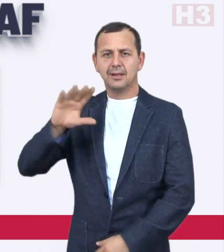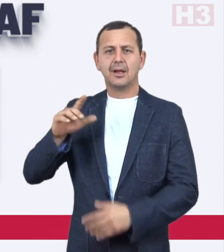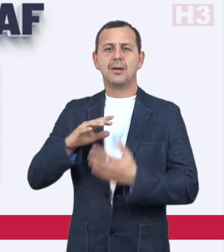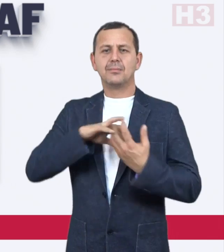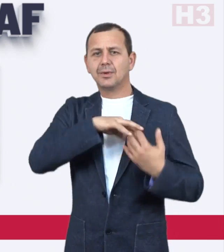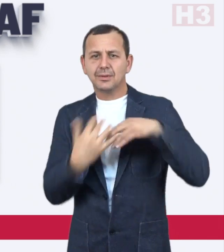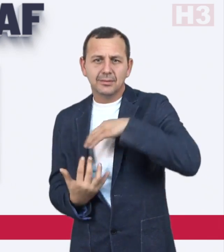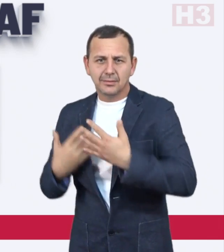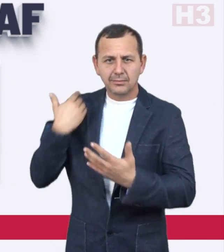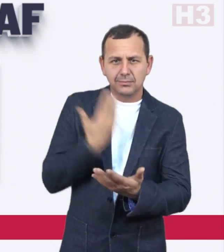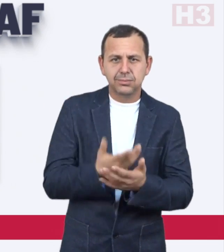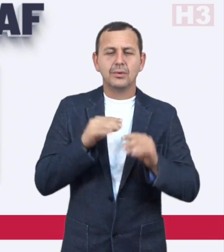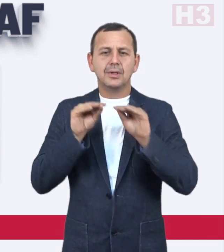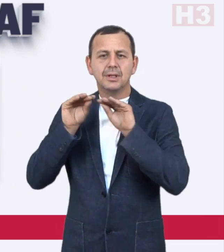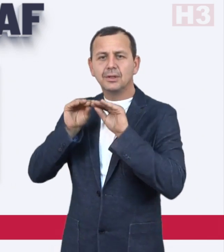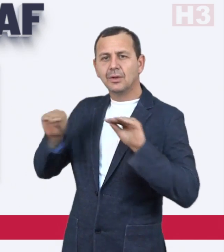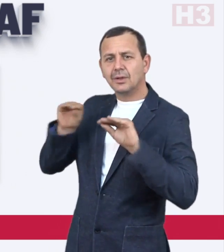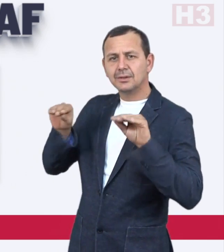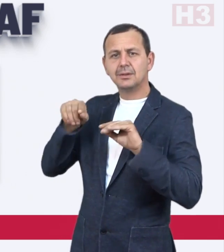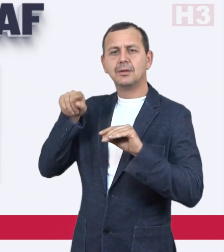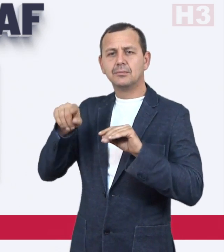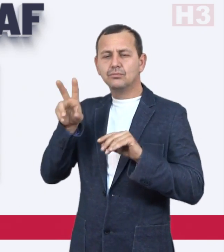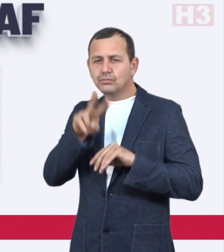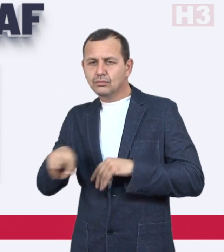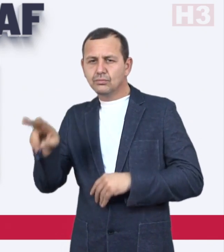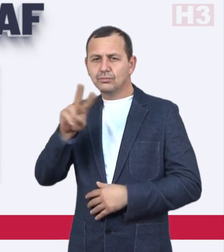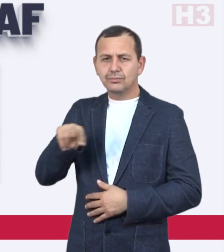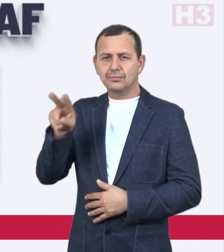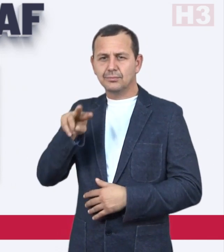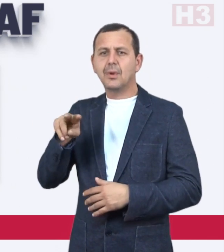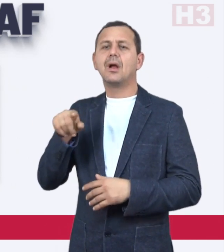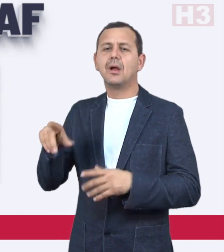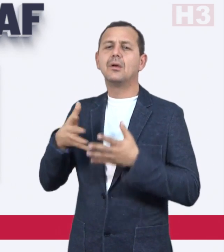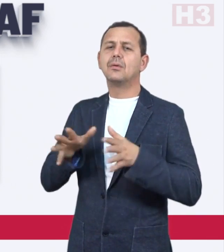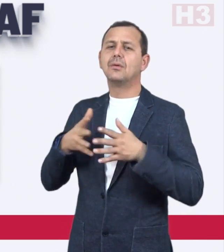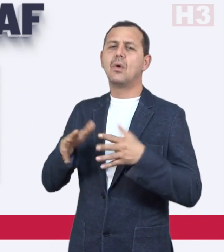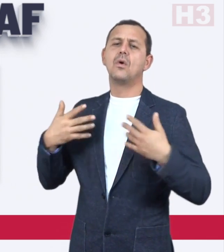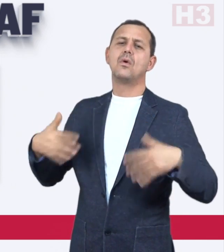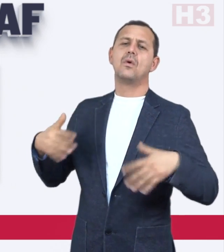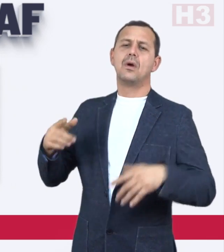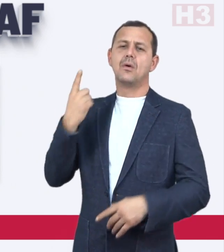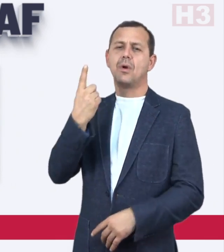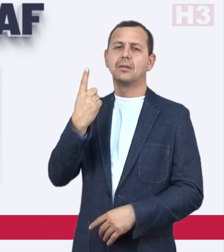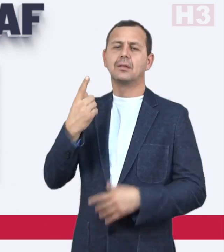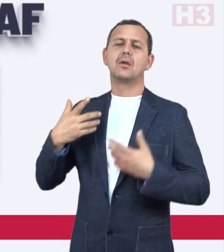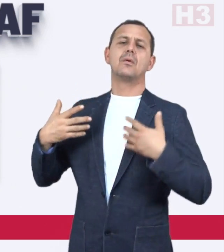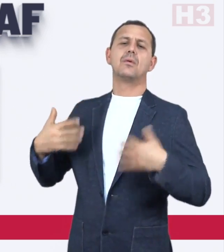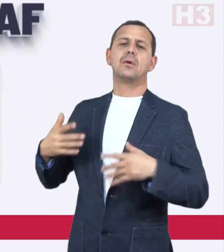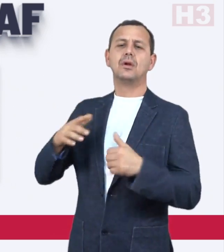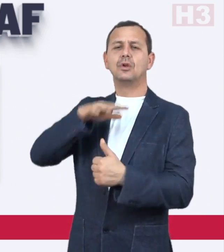coach rates Virender as one of the country’s